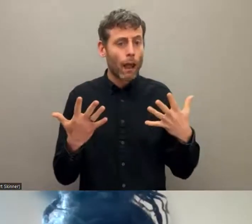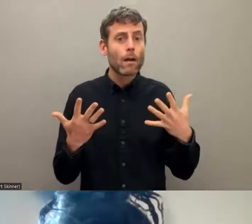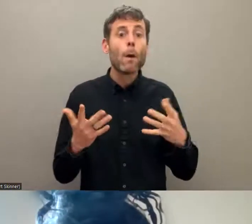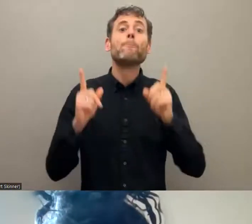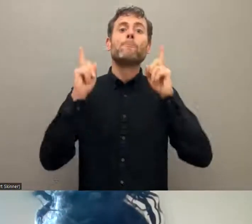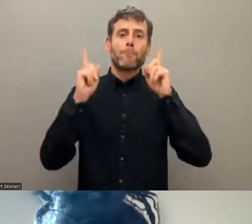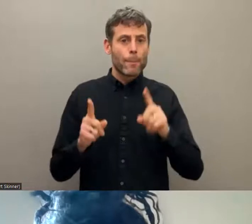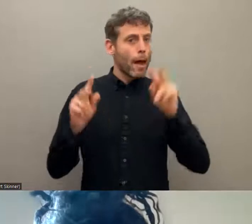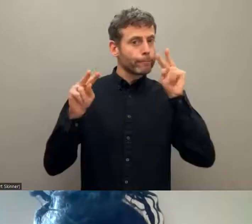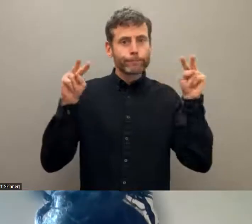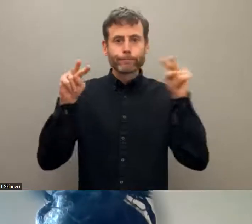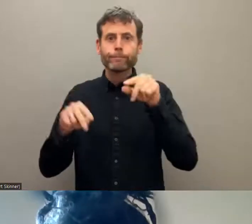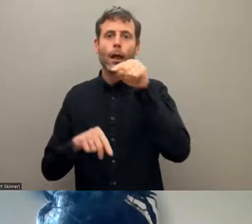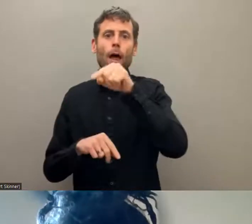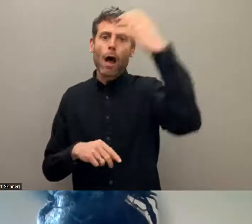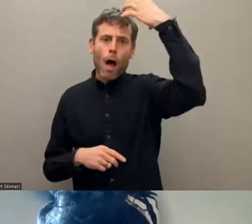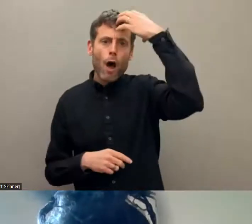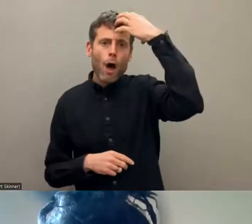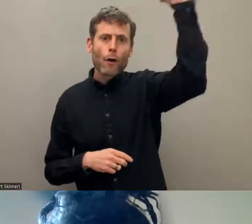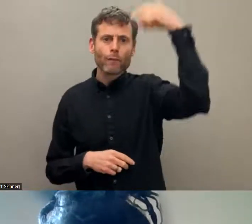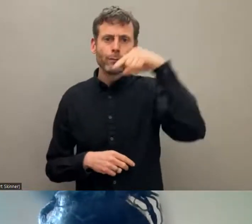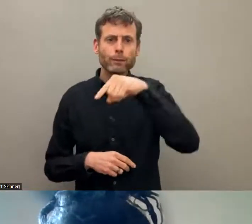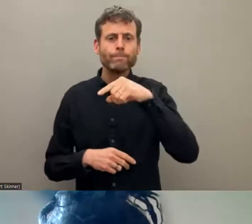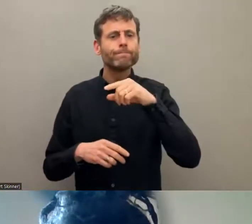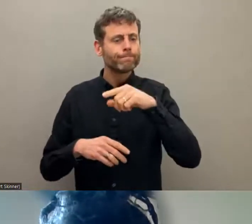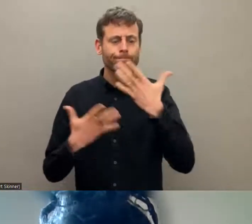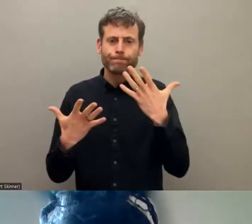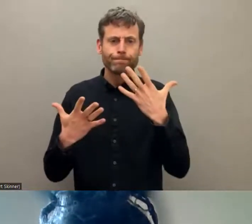public policies from a perspective of minorities and in